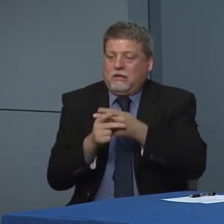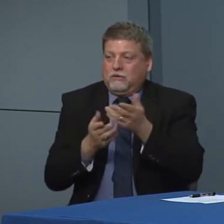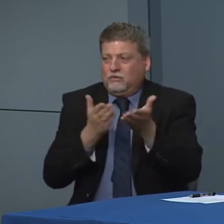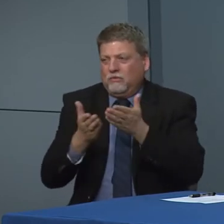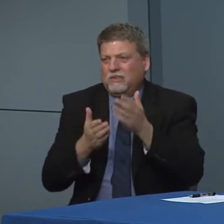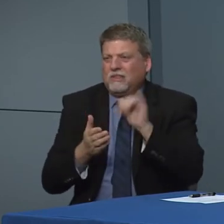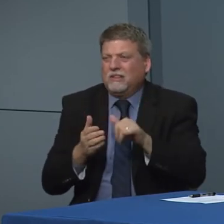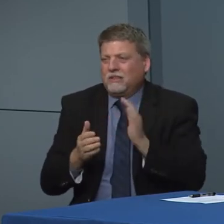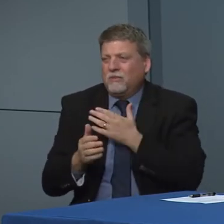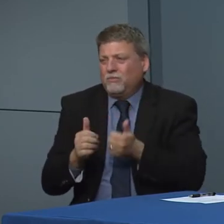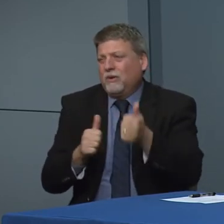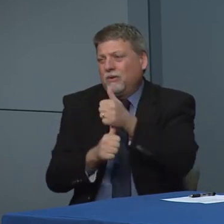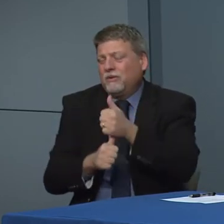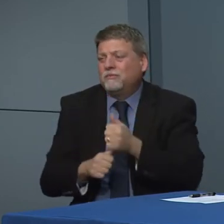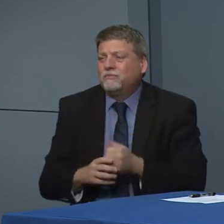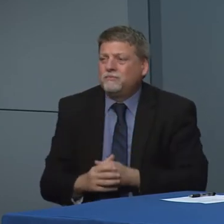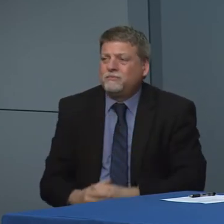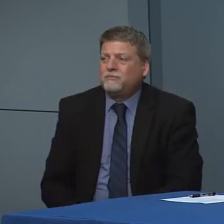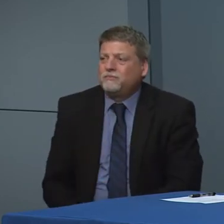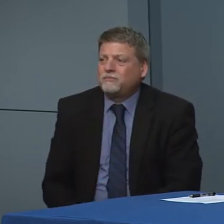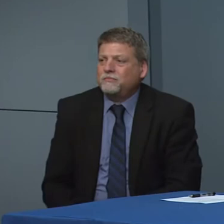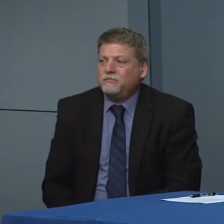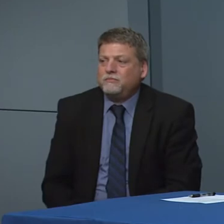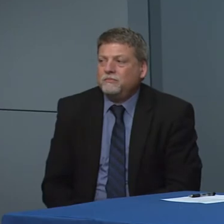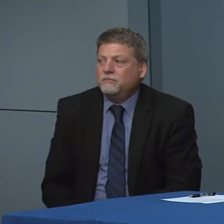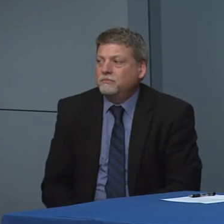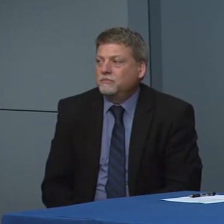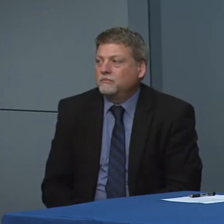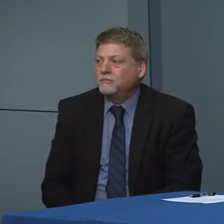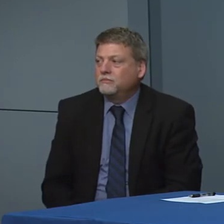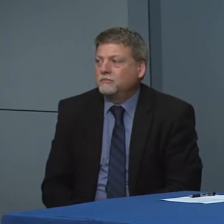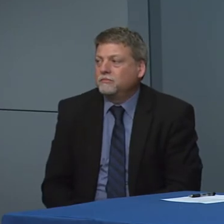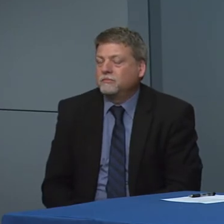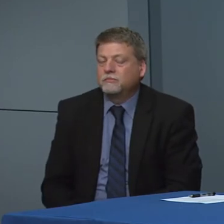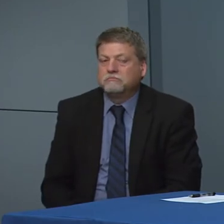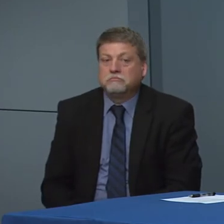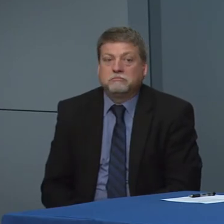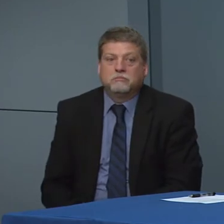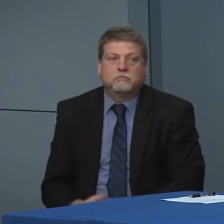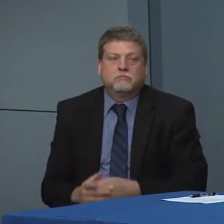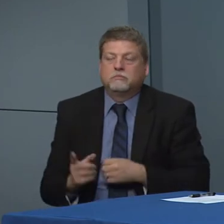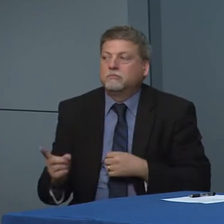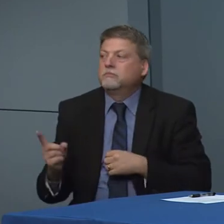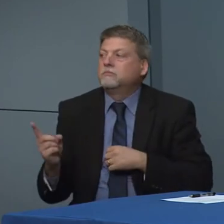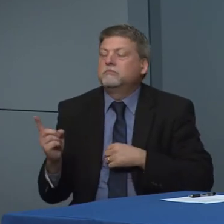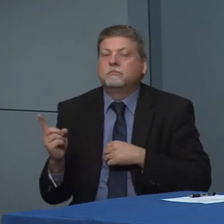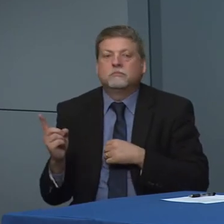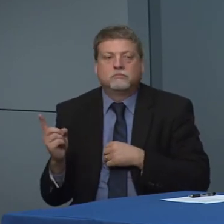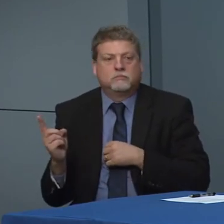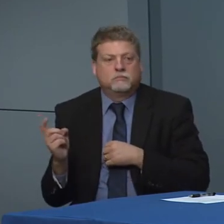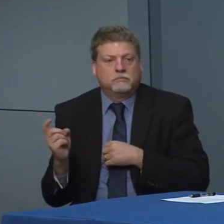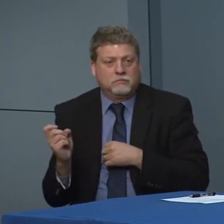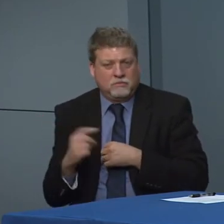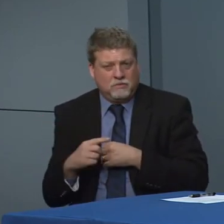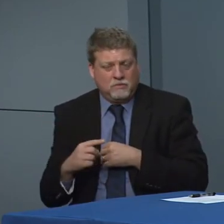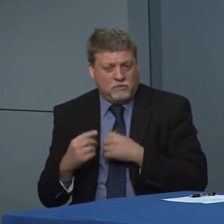making sure that we are are preparing for. 2 questions for my first very quickly are no new cases